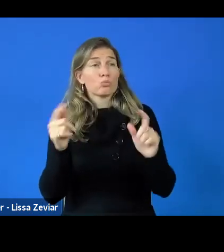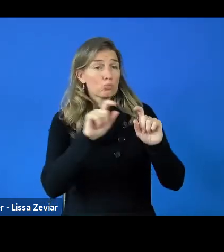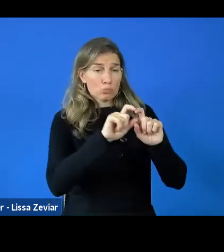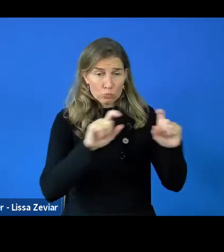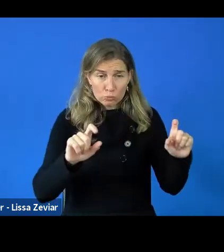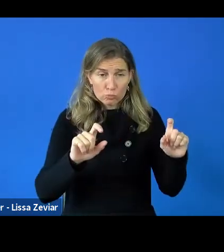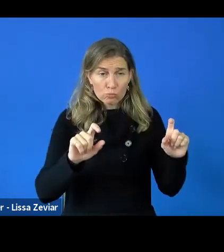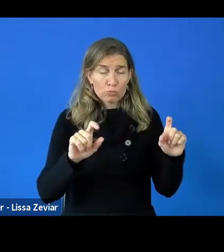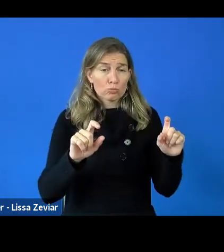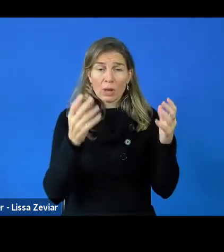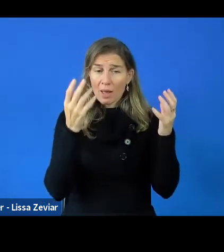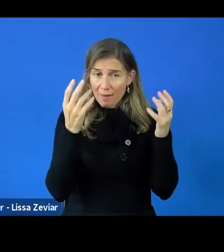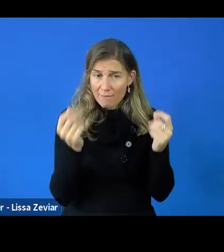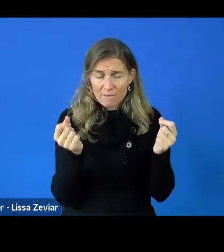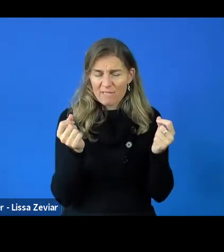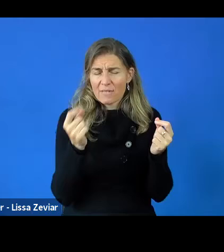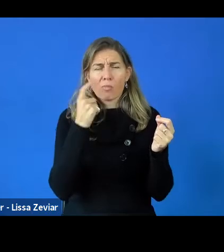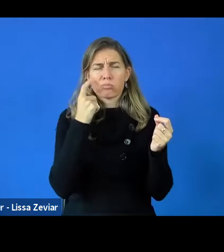it's very easy and you get a six-digit number.